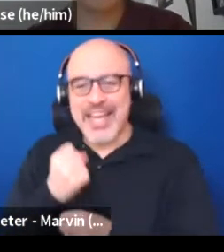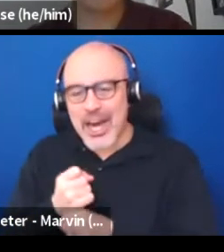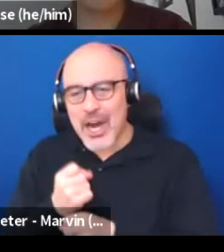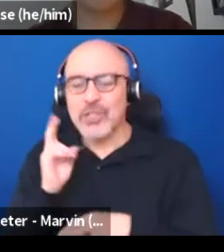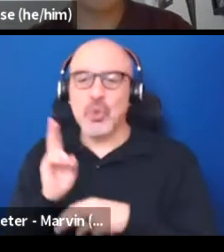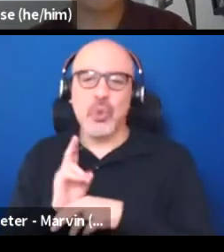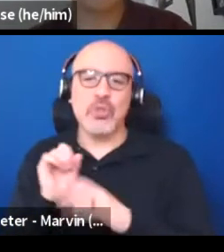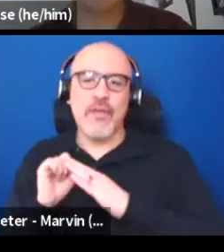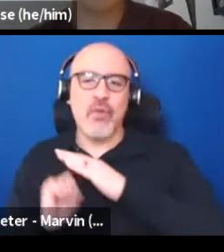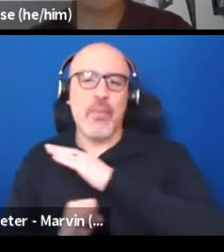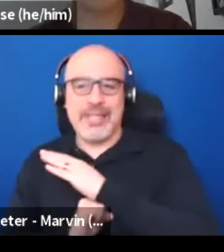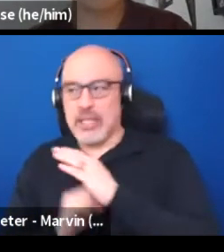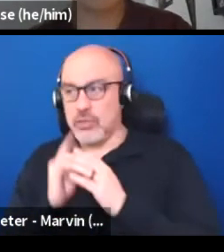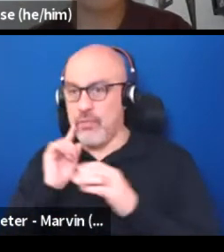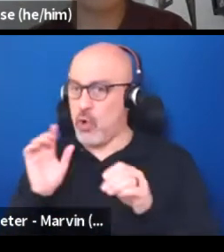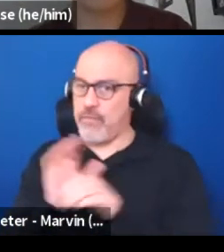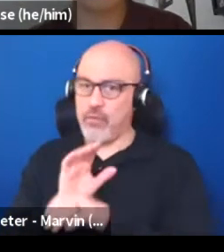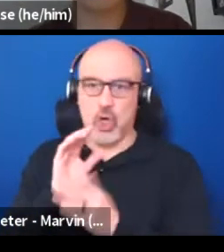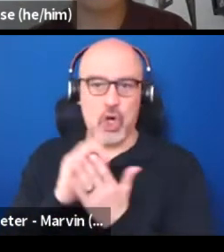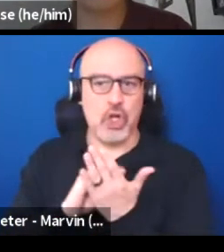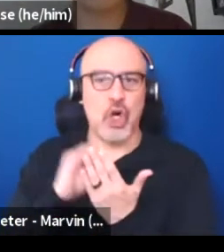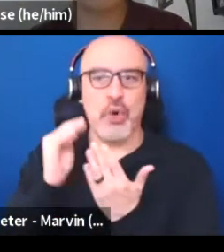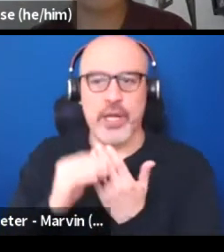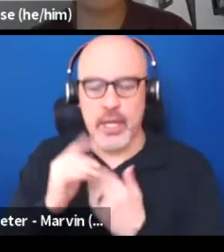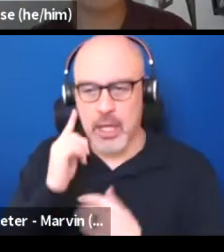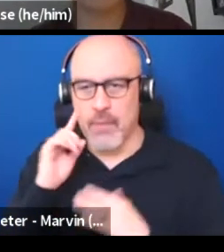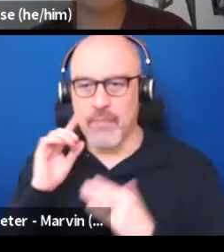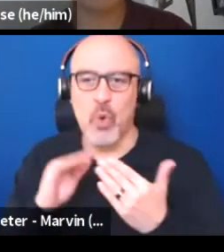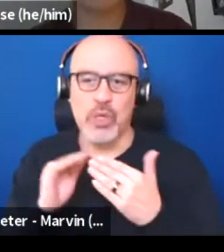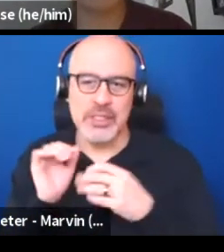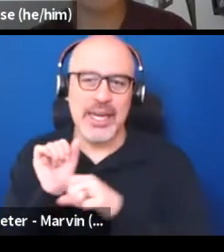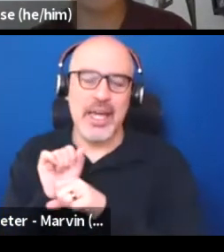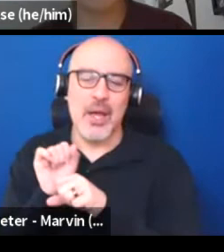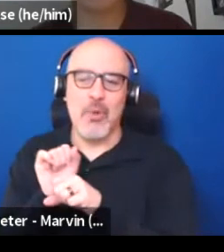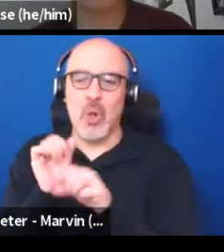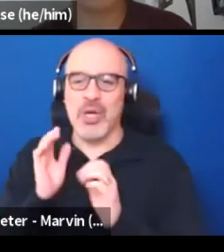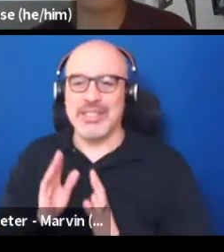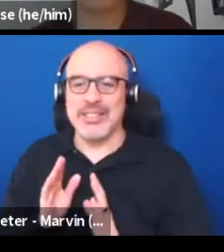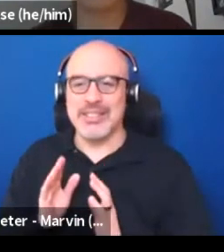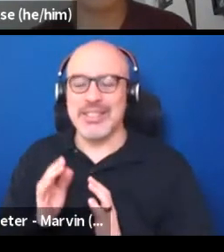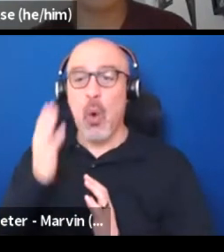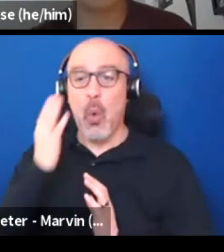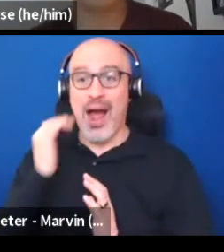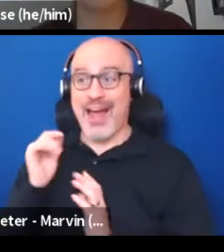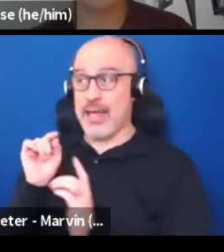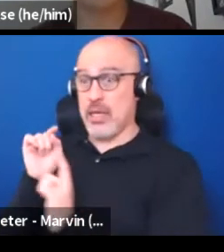for a whole curriculum for city employees. Because then if city employees are really addressing